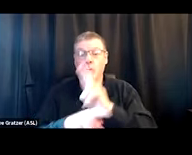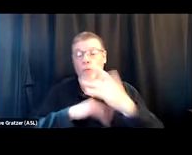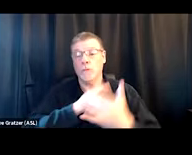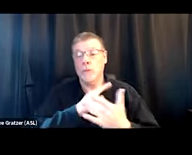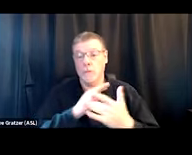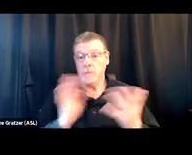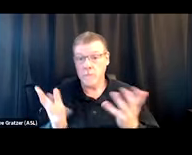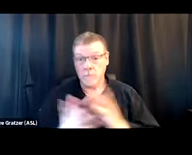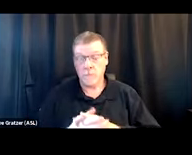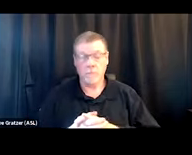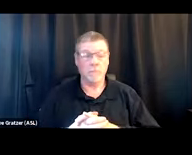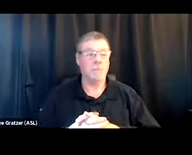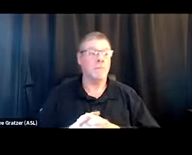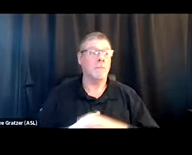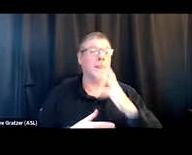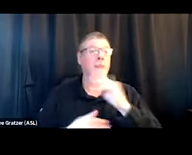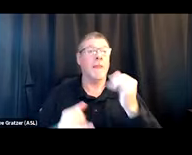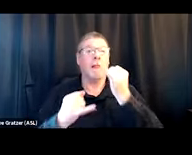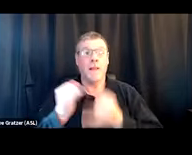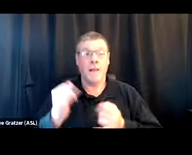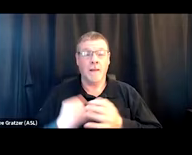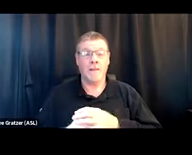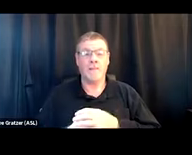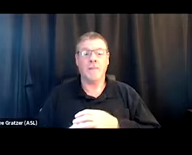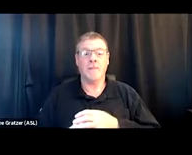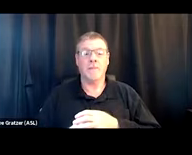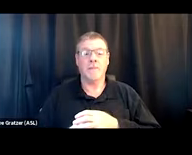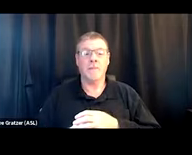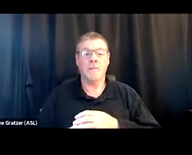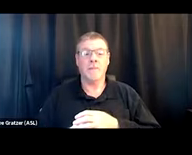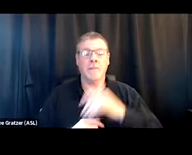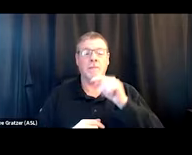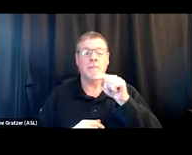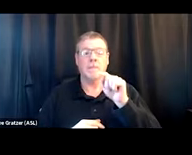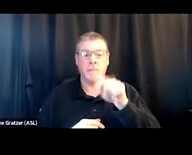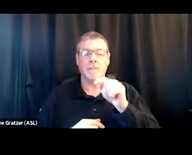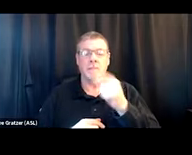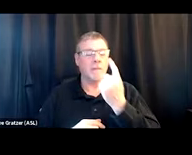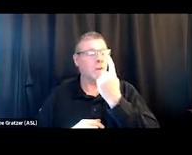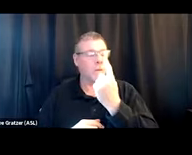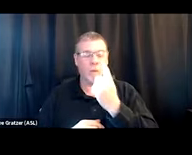and this is one of the things we really need to be thinking about